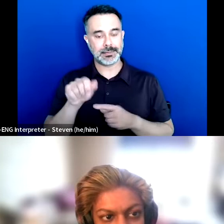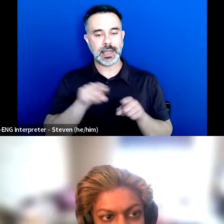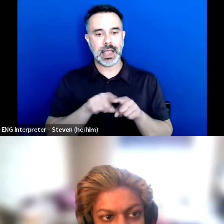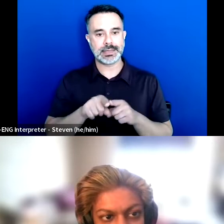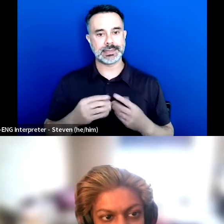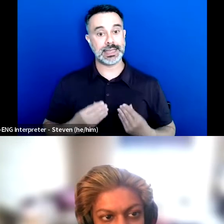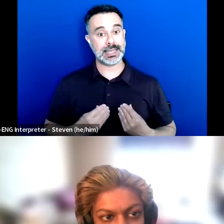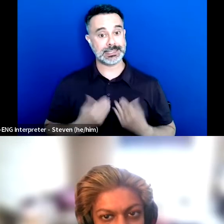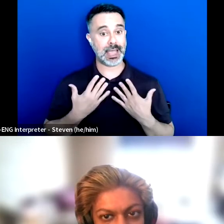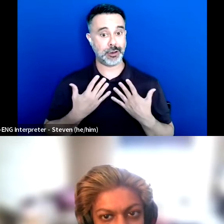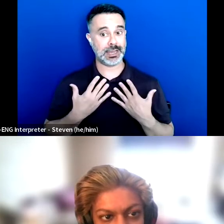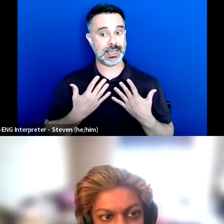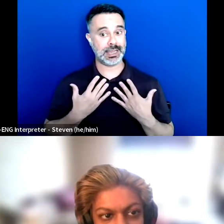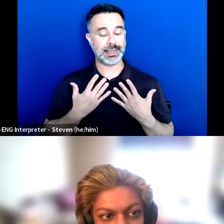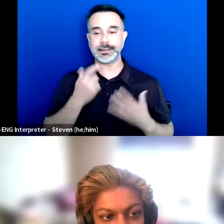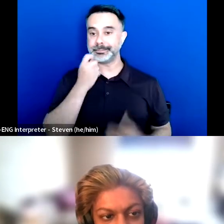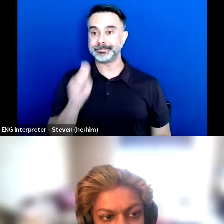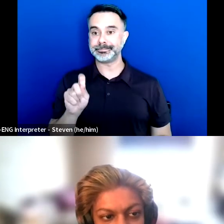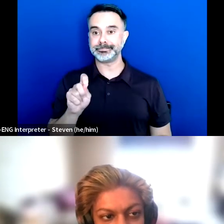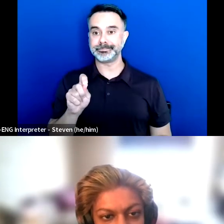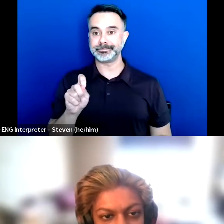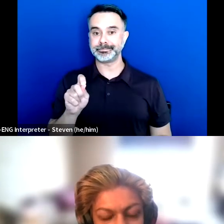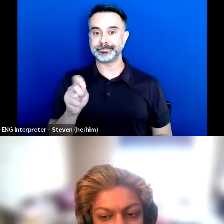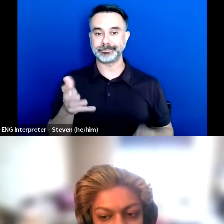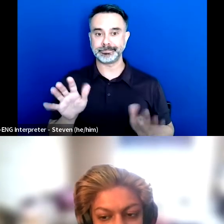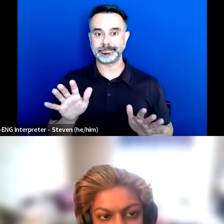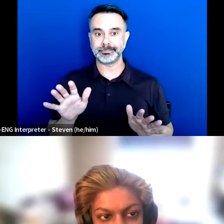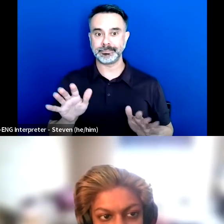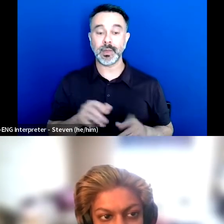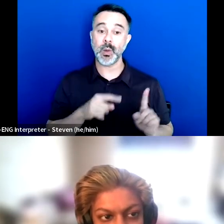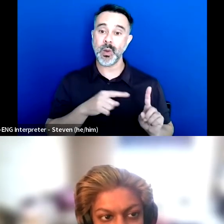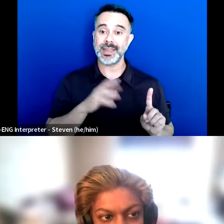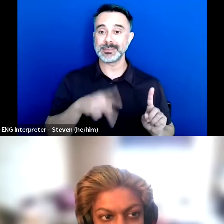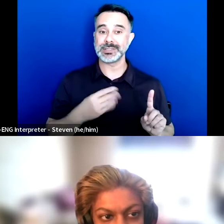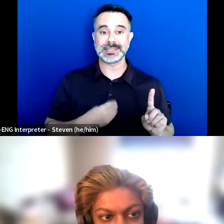And that's kind of it. It's about you know oh, this person say is fine but that's all what I want to know.